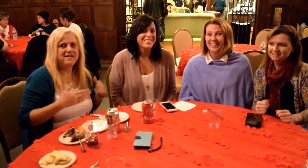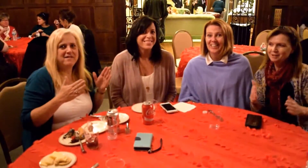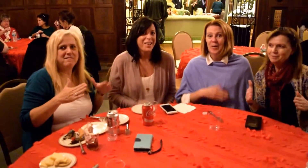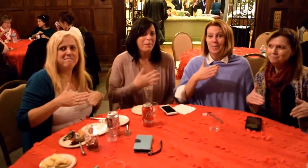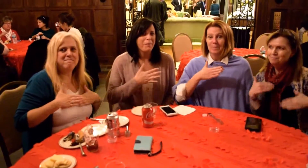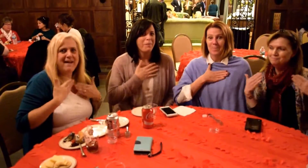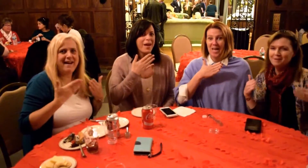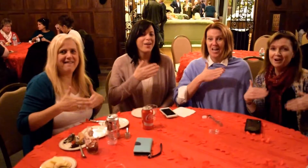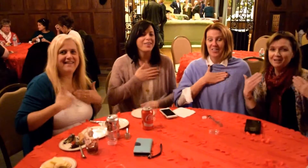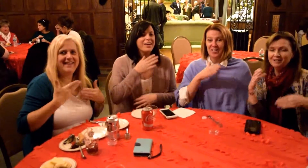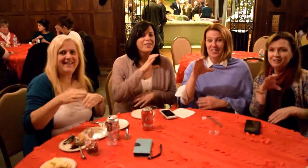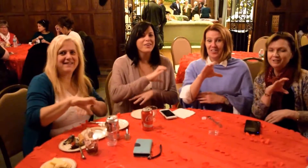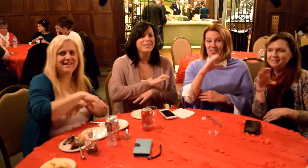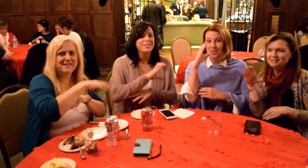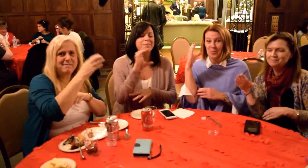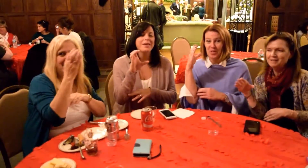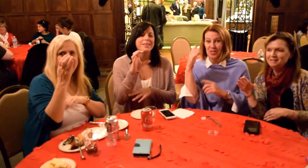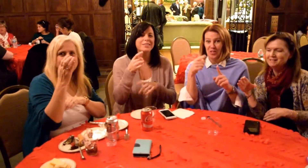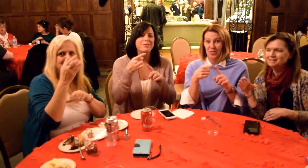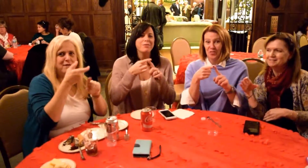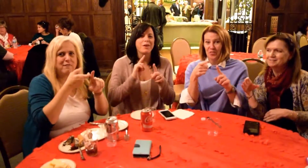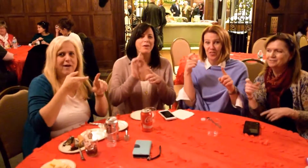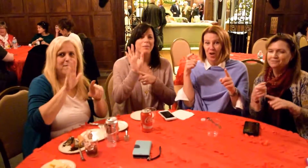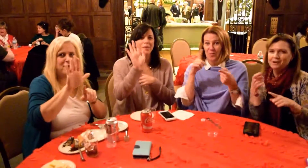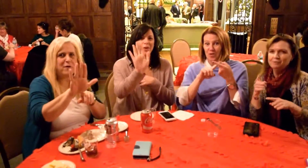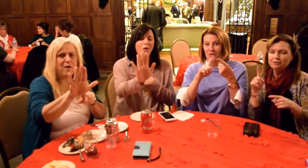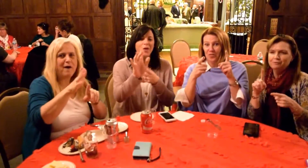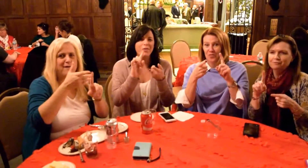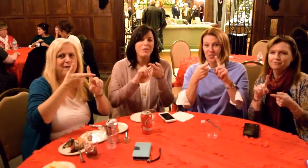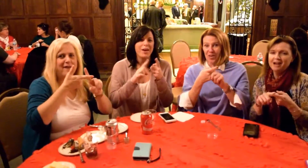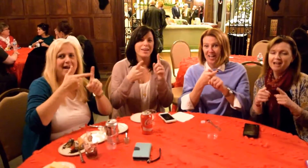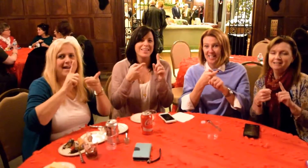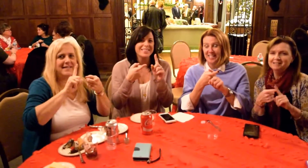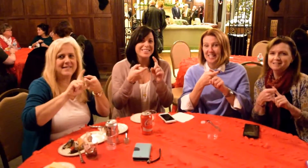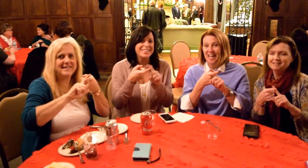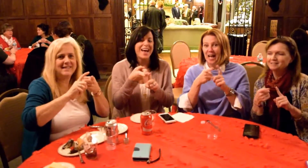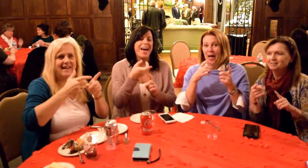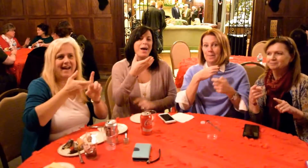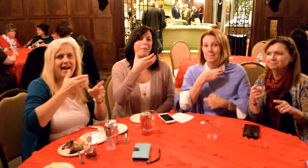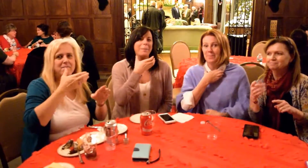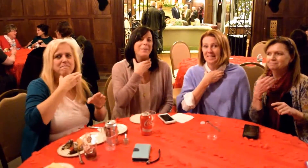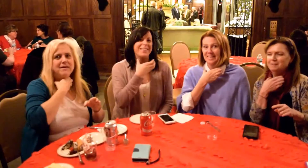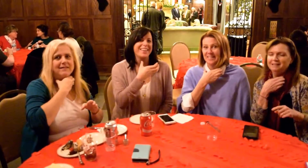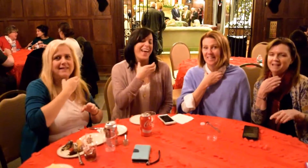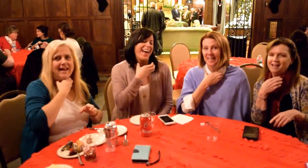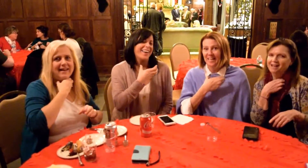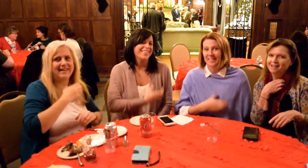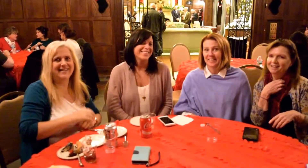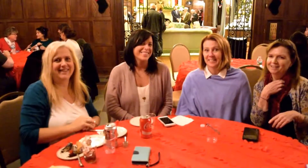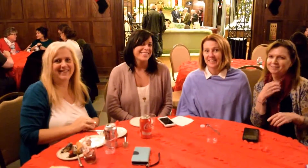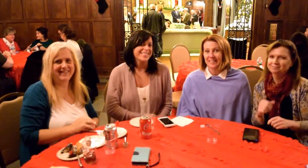Merry Christmas from your friends at Mill Neck.